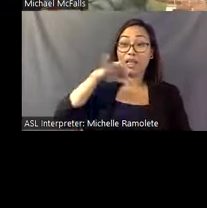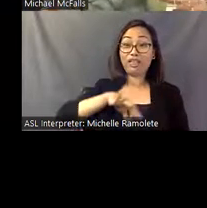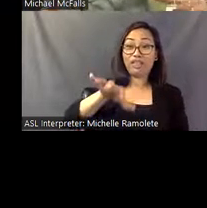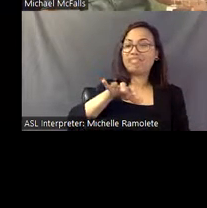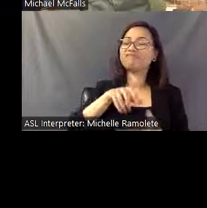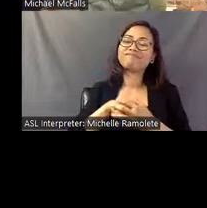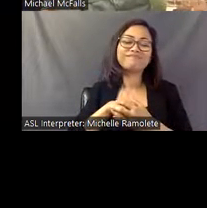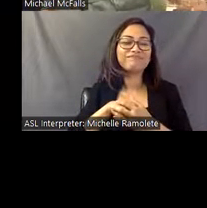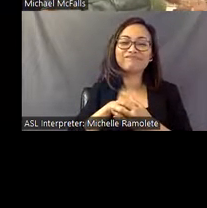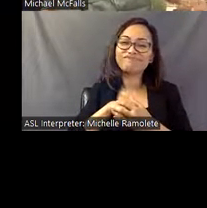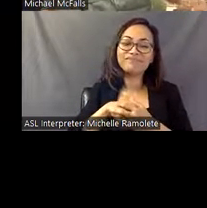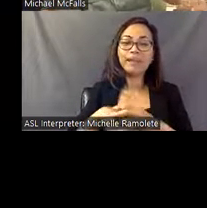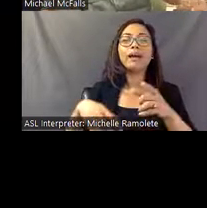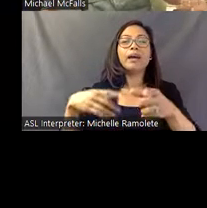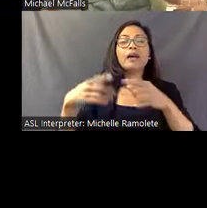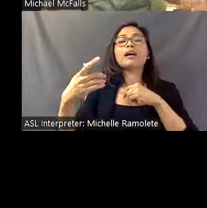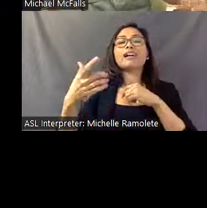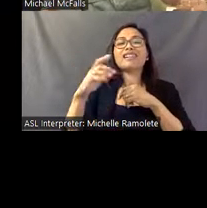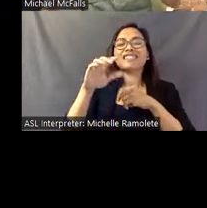And this is Eddie Martin in 1928, on the left.